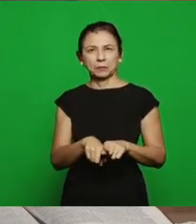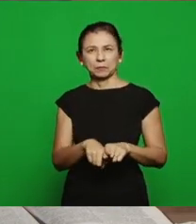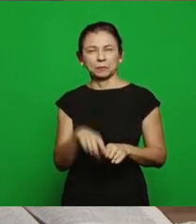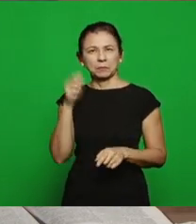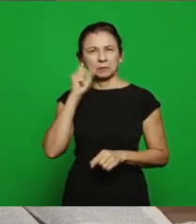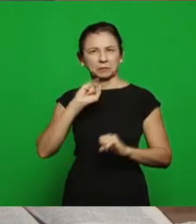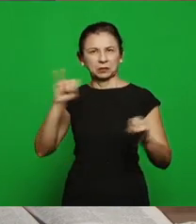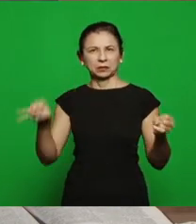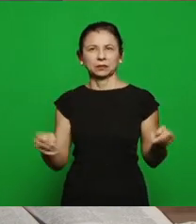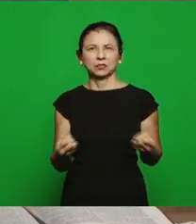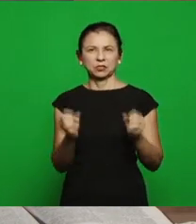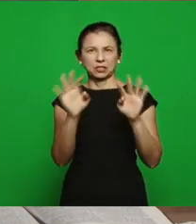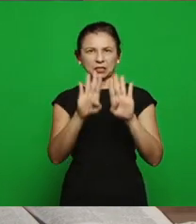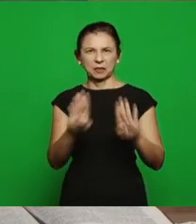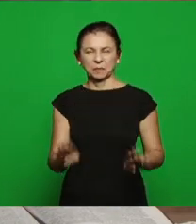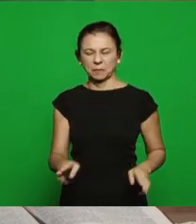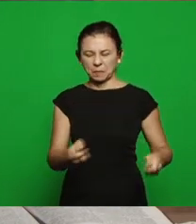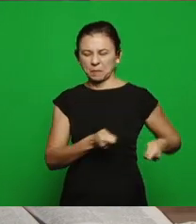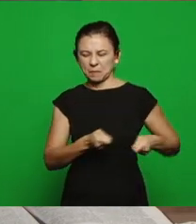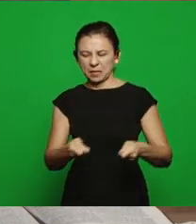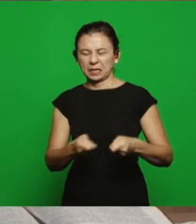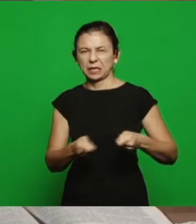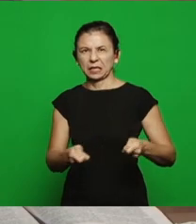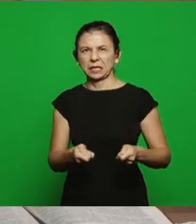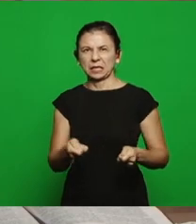Prophet Elijah, the Prophet Elisha, here the texts